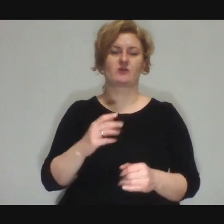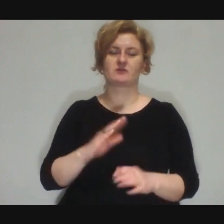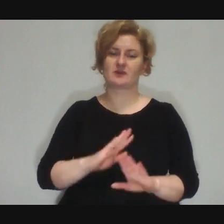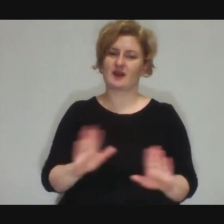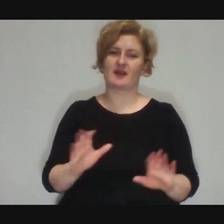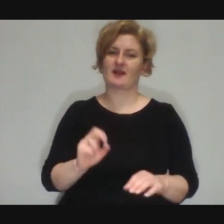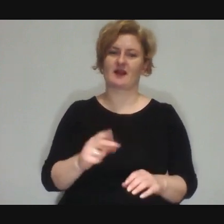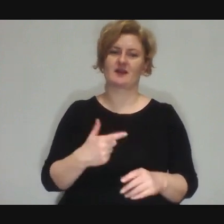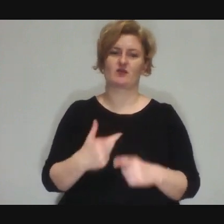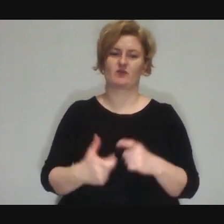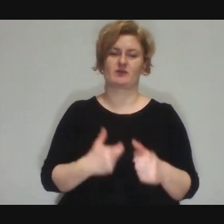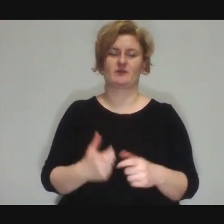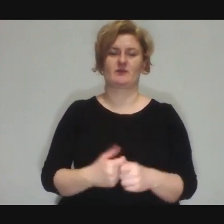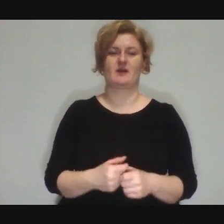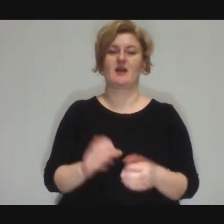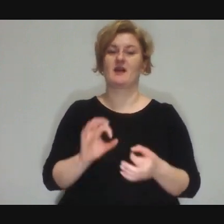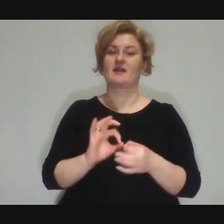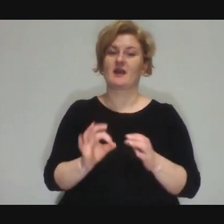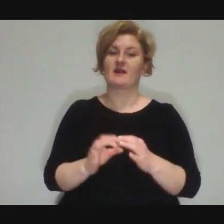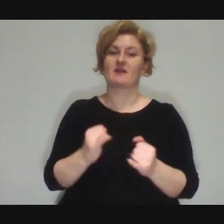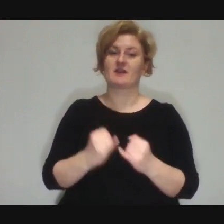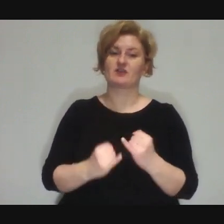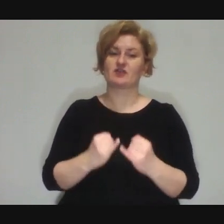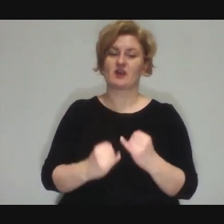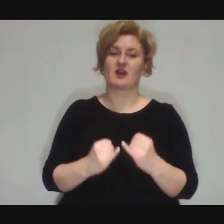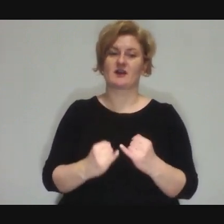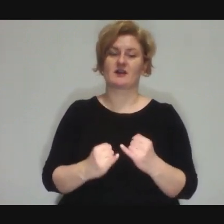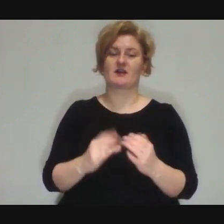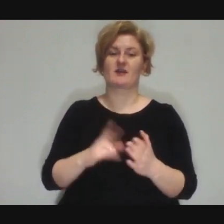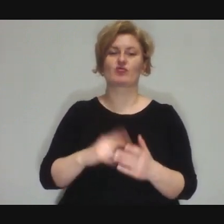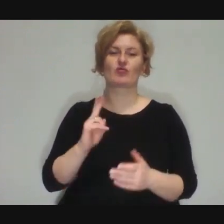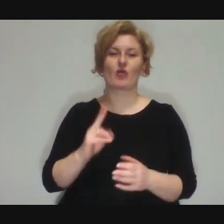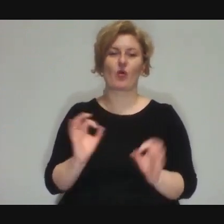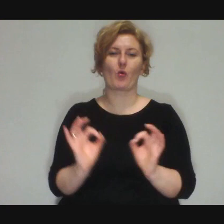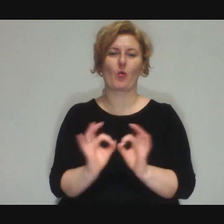Even if it happened that someone just for fun messed something up,